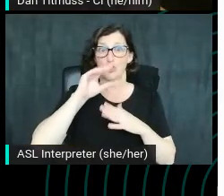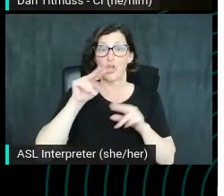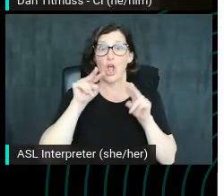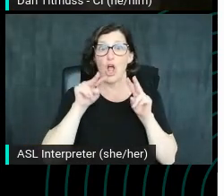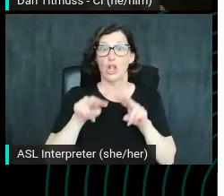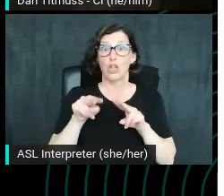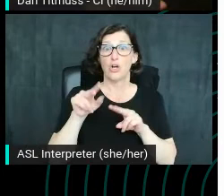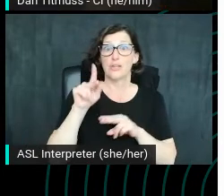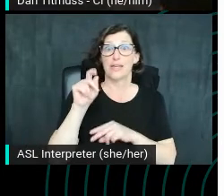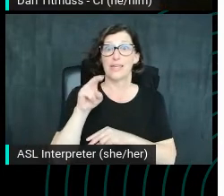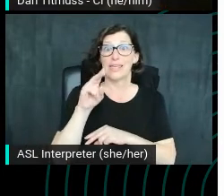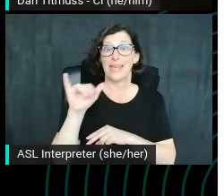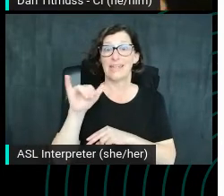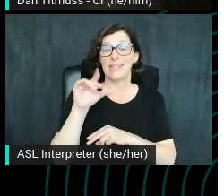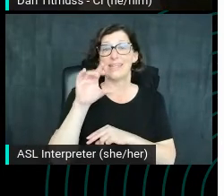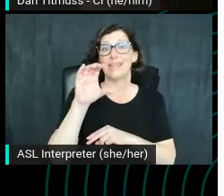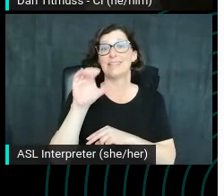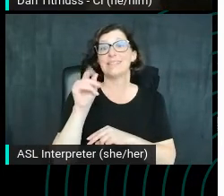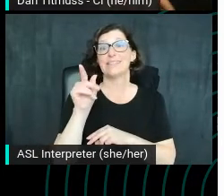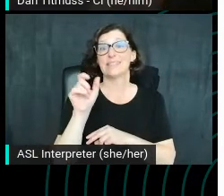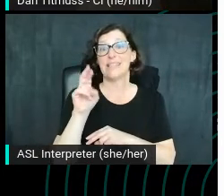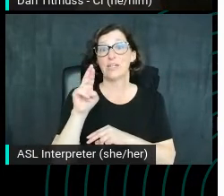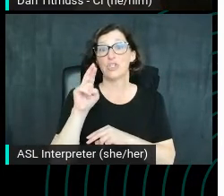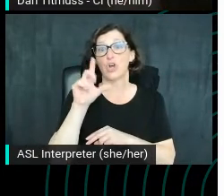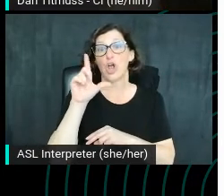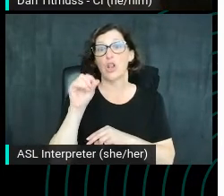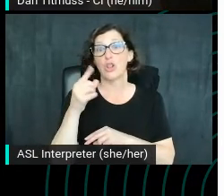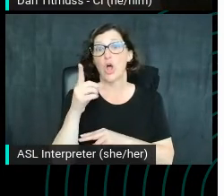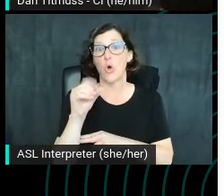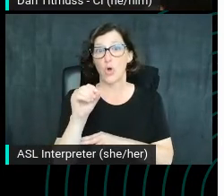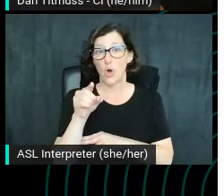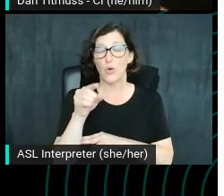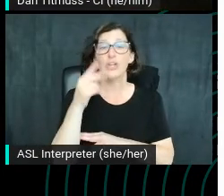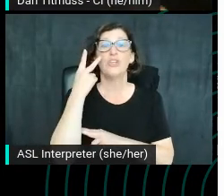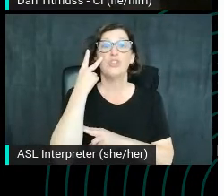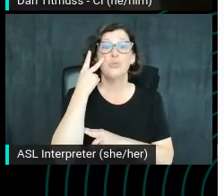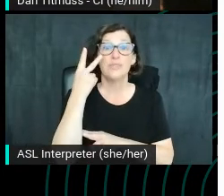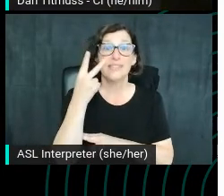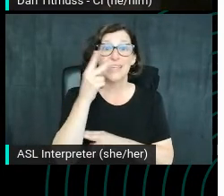every single one of their videos, alongside specific font. People who